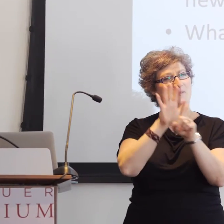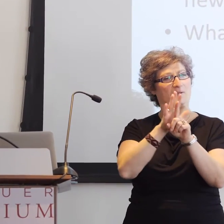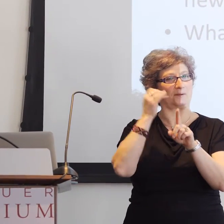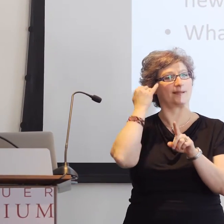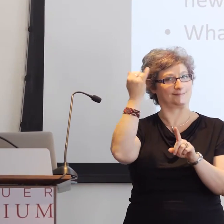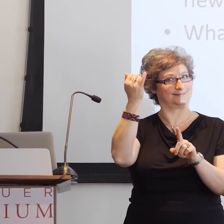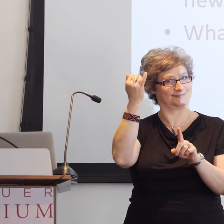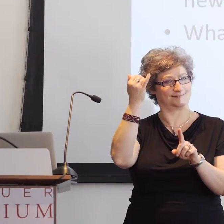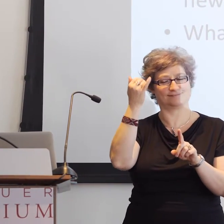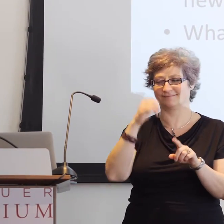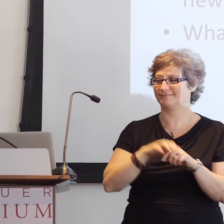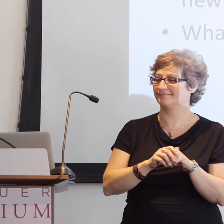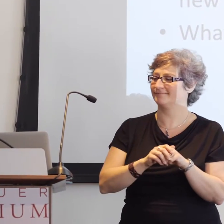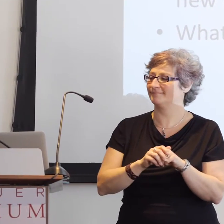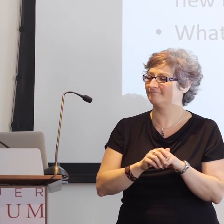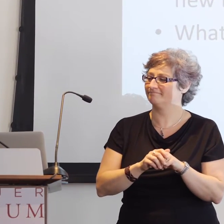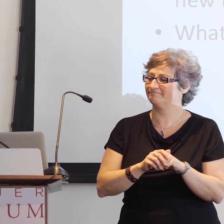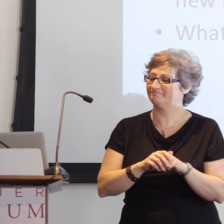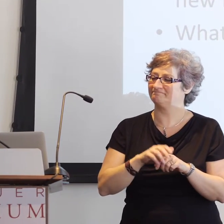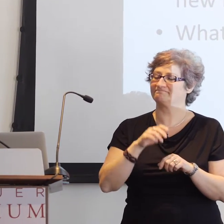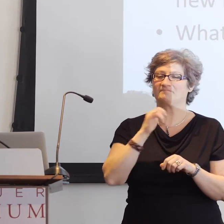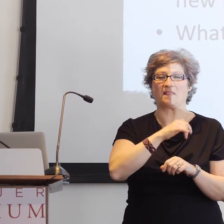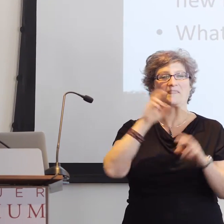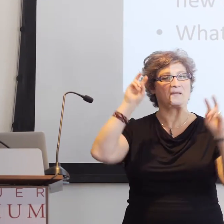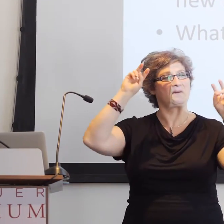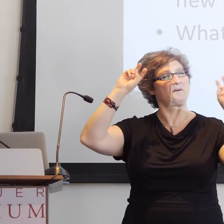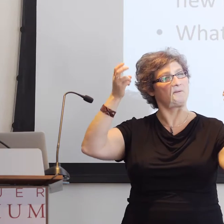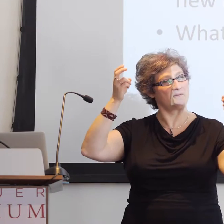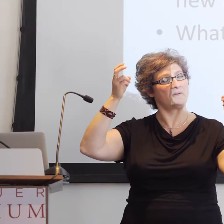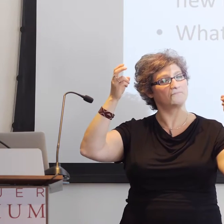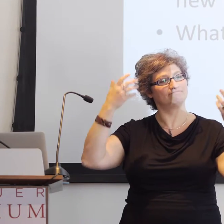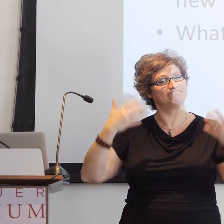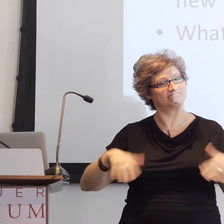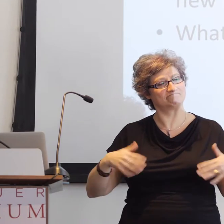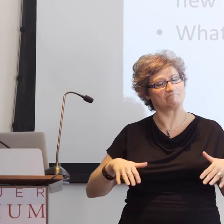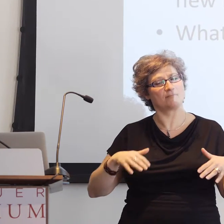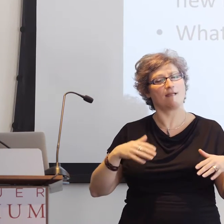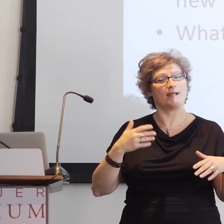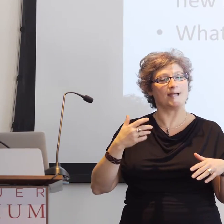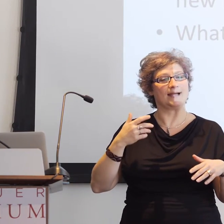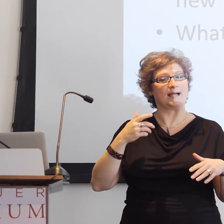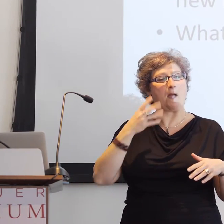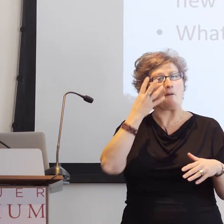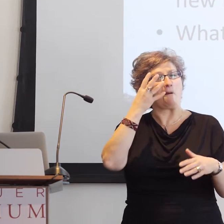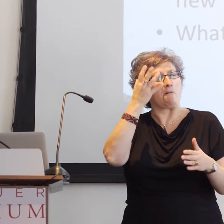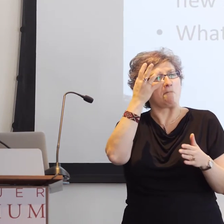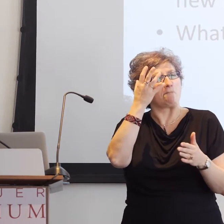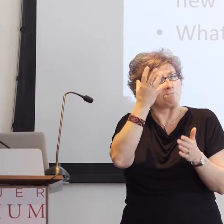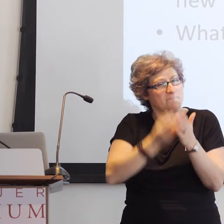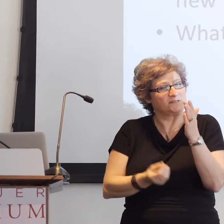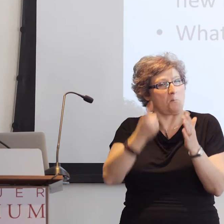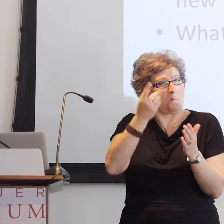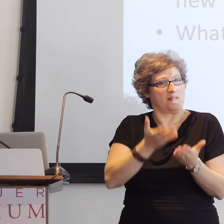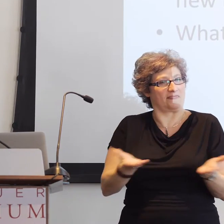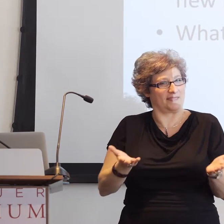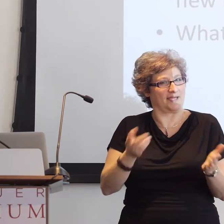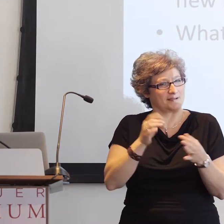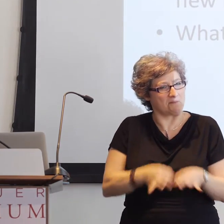And how does an individual’s experiences, especially their language experiences